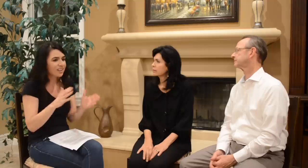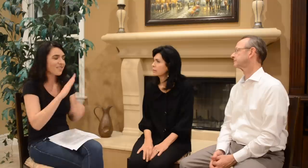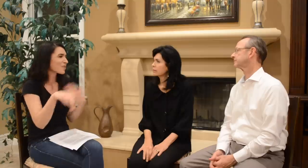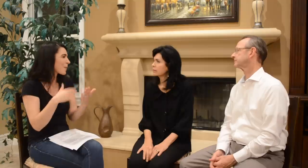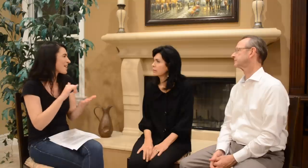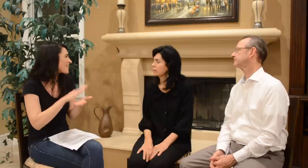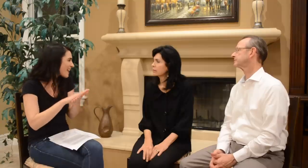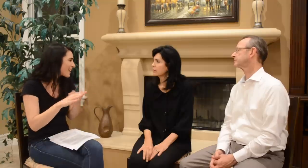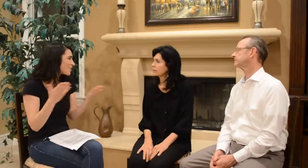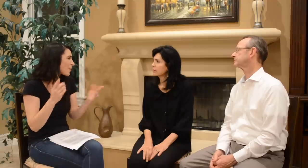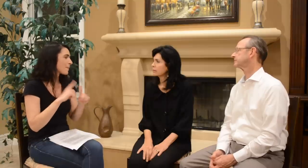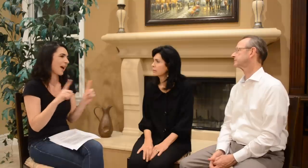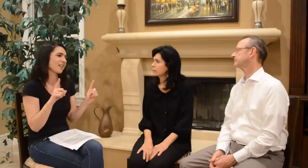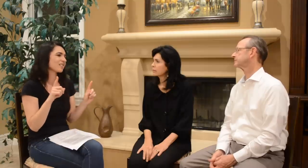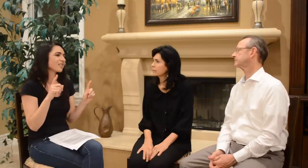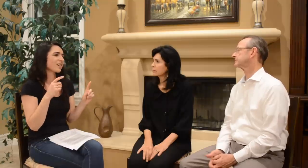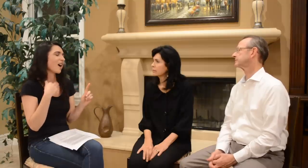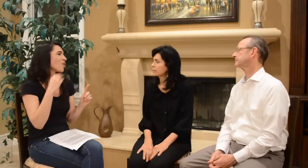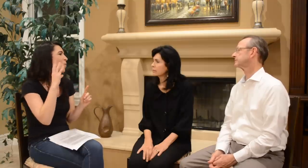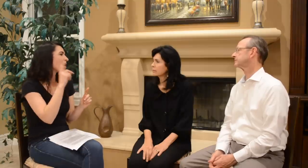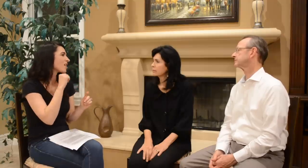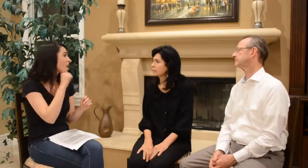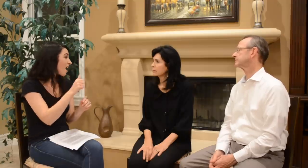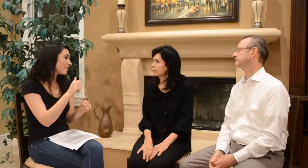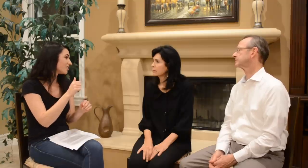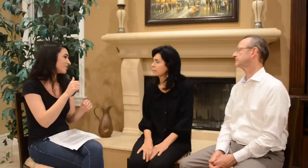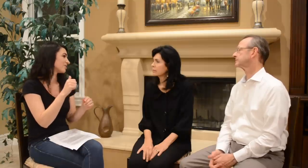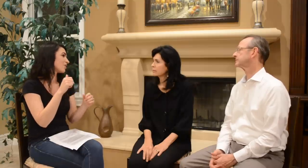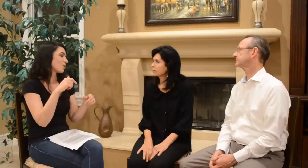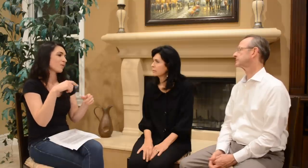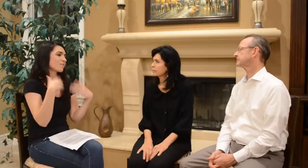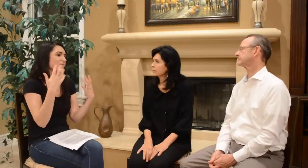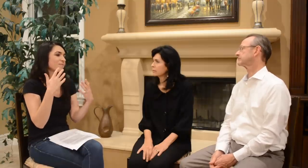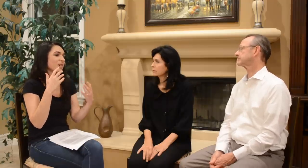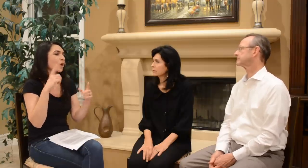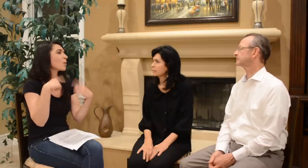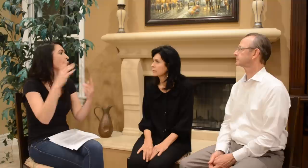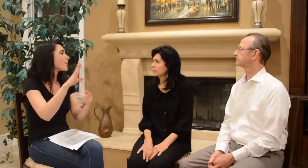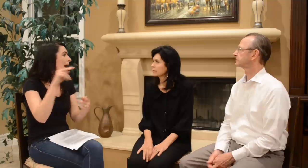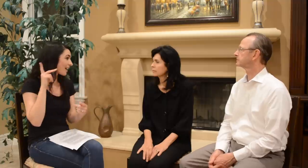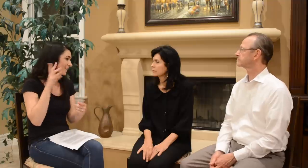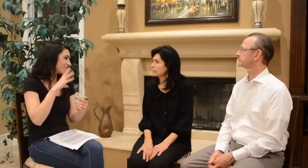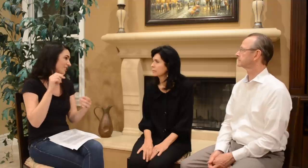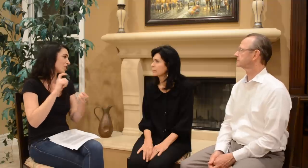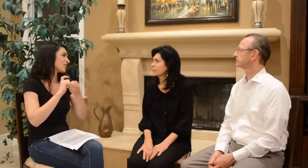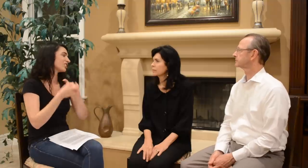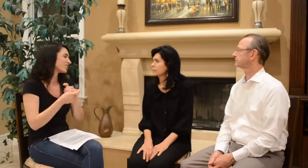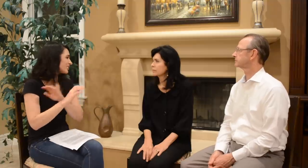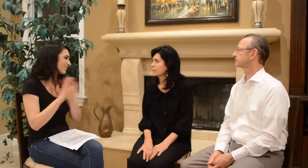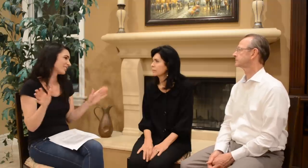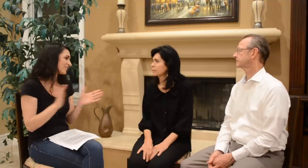all of that would have been nice but I would not… go back [in time] and change…